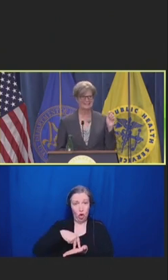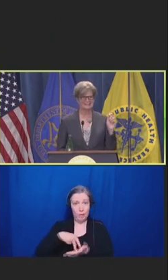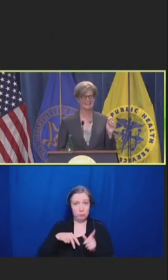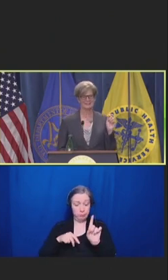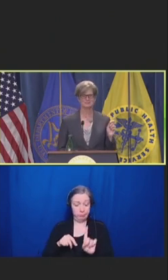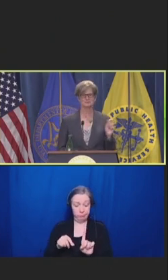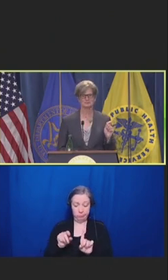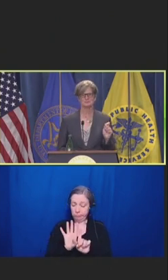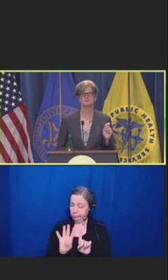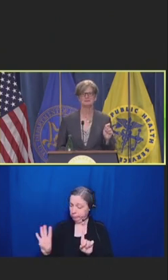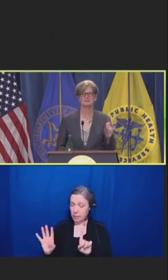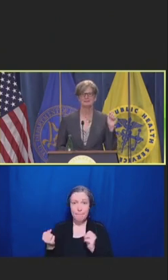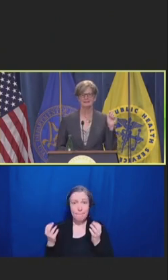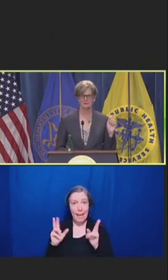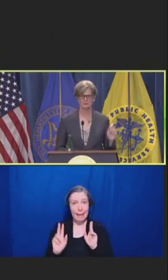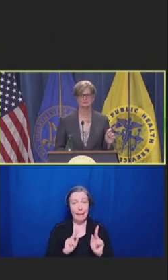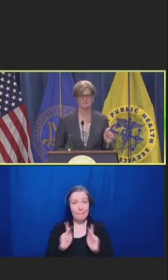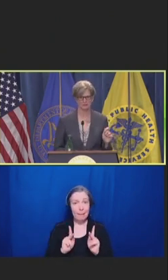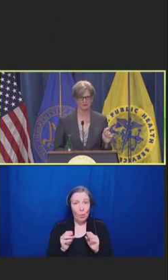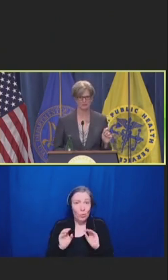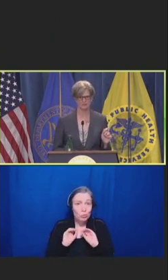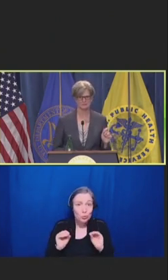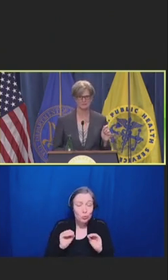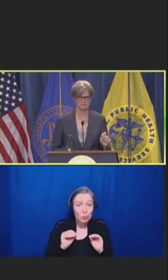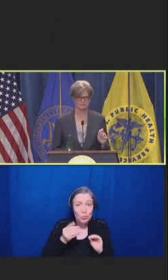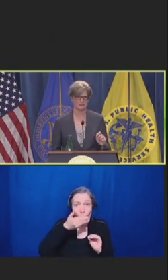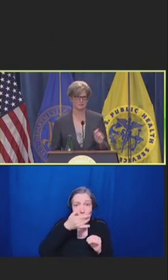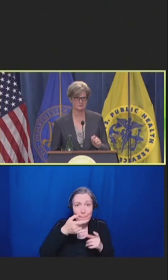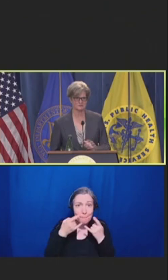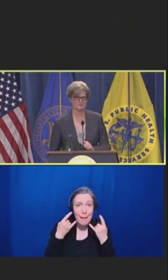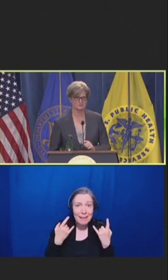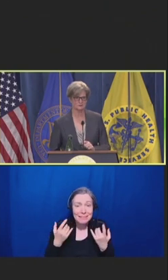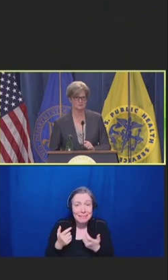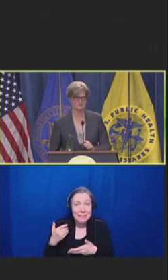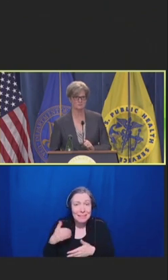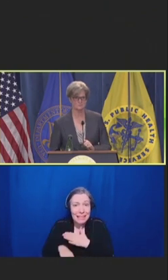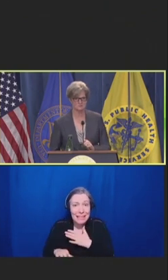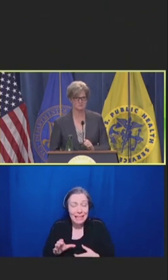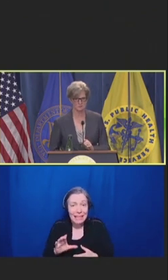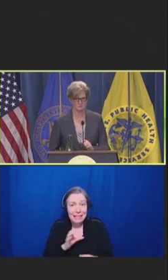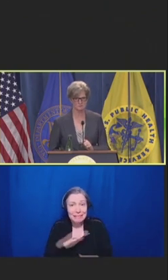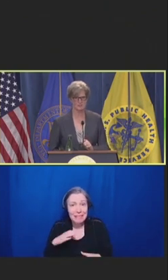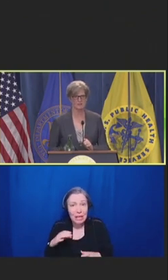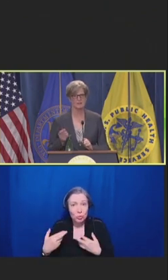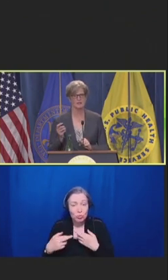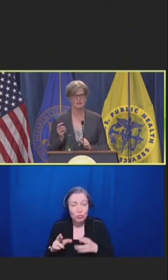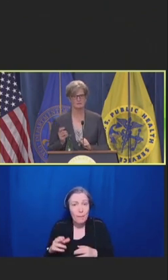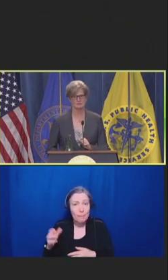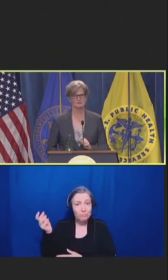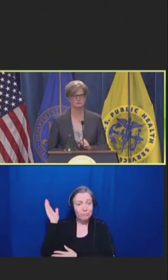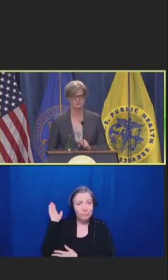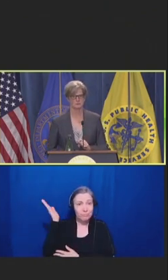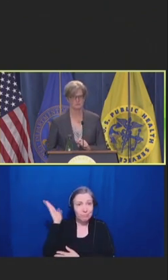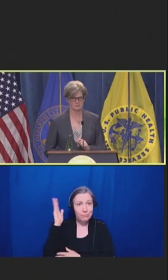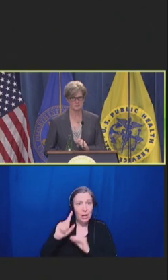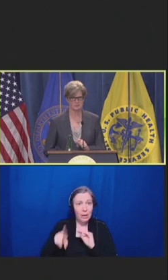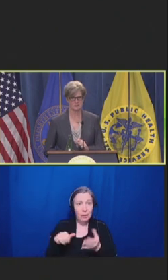a council room in New York City Hall testifying about safety in New York City emergency rooms and the need to address moral injury.